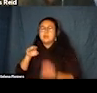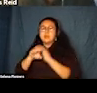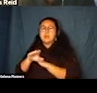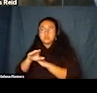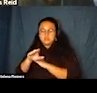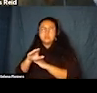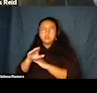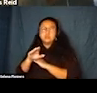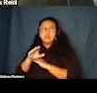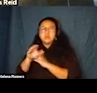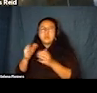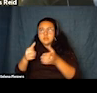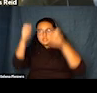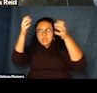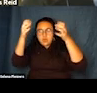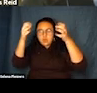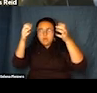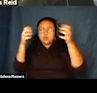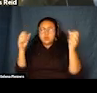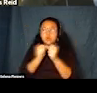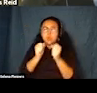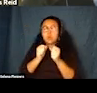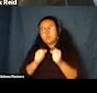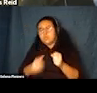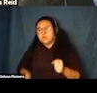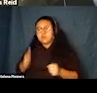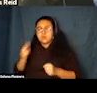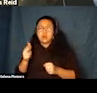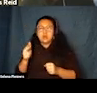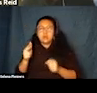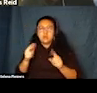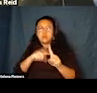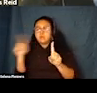tower, Rand appears up below through the ice covered pipes.